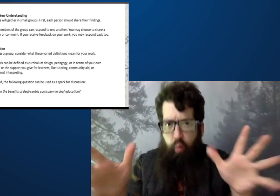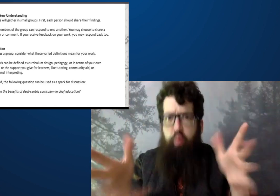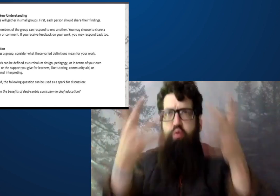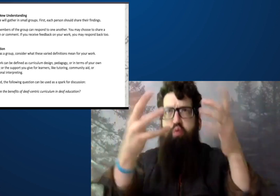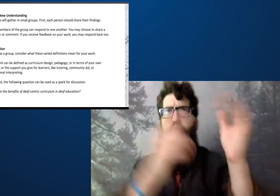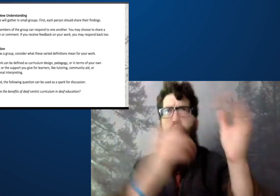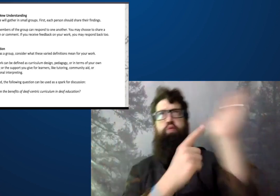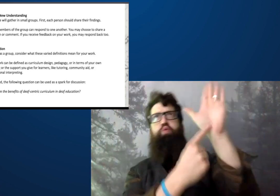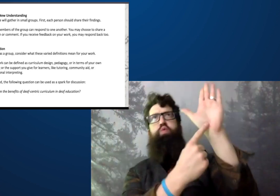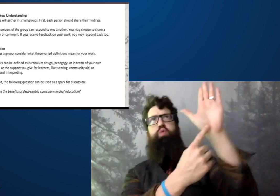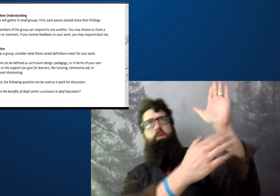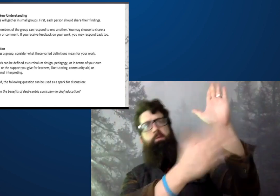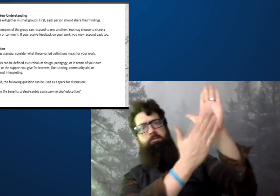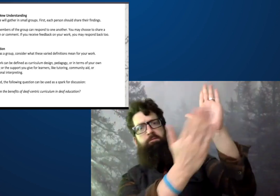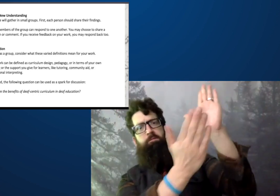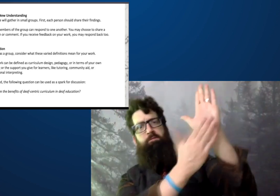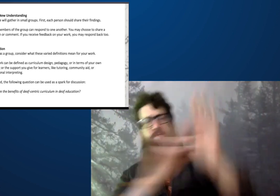It was the Soviet communist era time